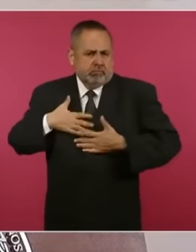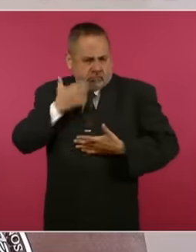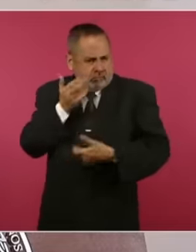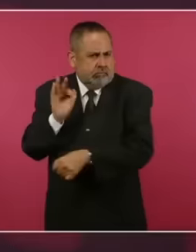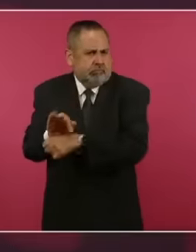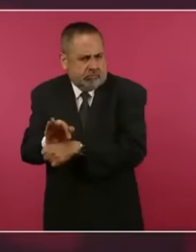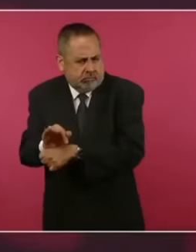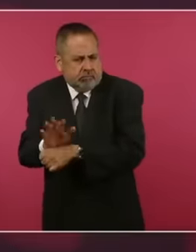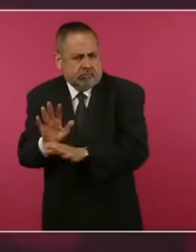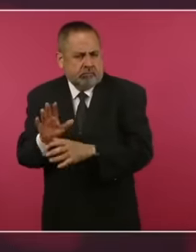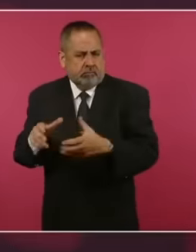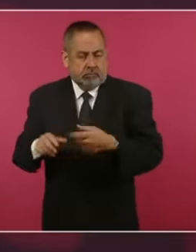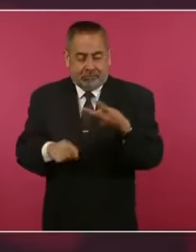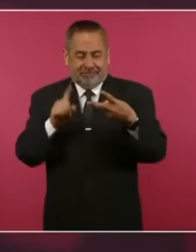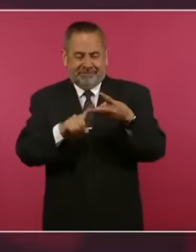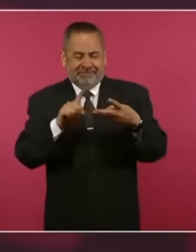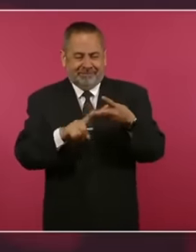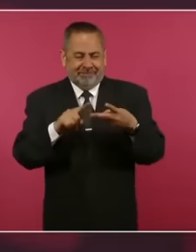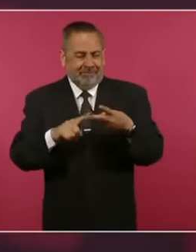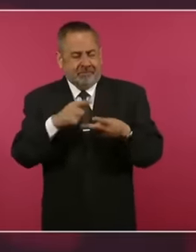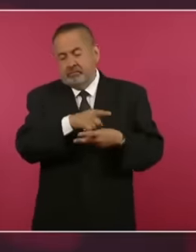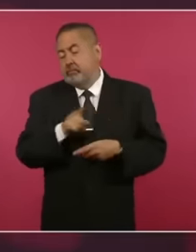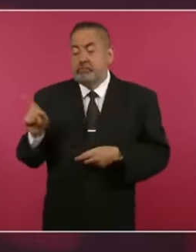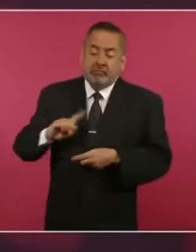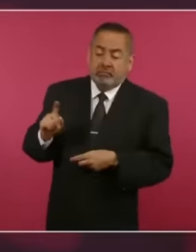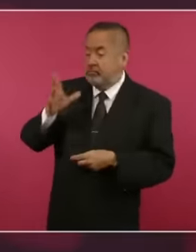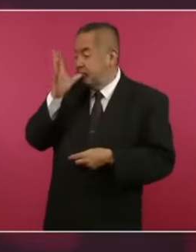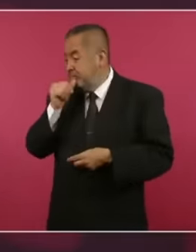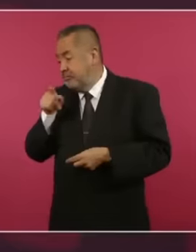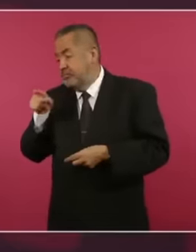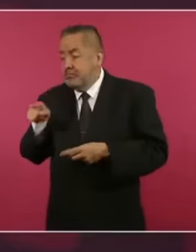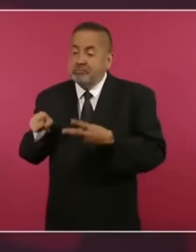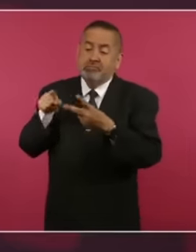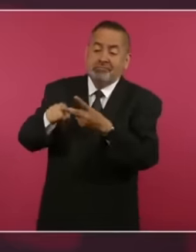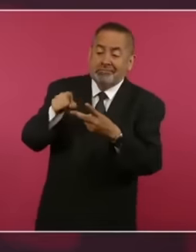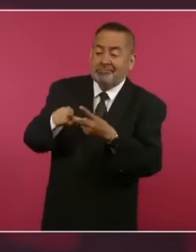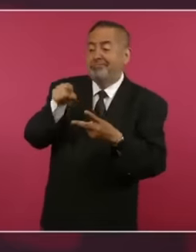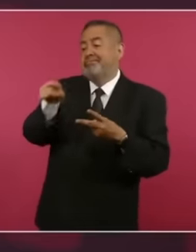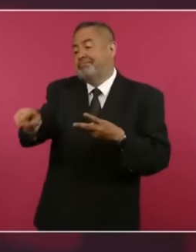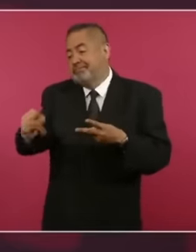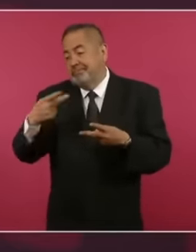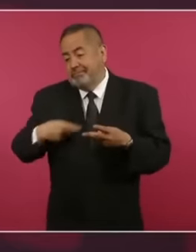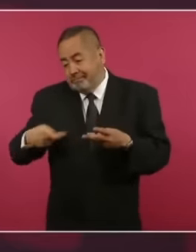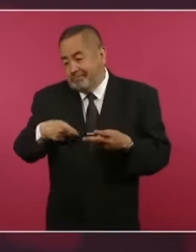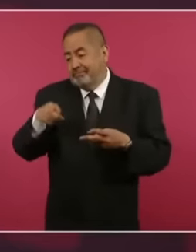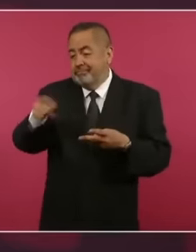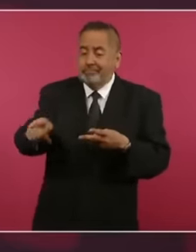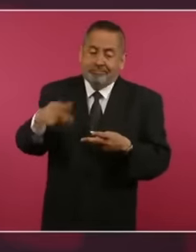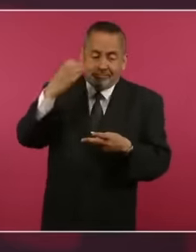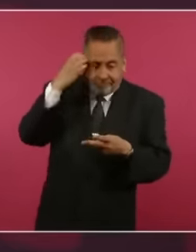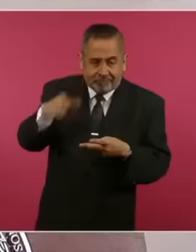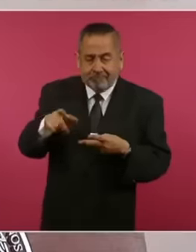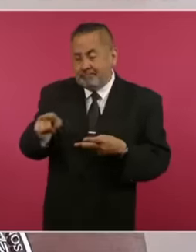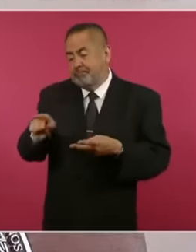sought to emphasize that asylum cannot be granted to a person whose